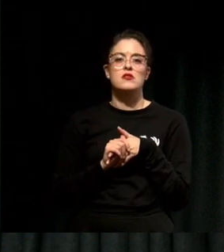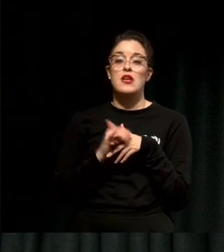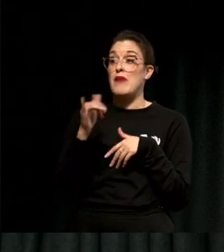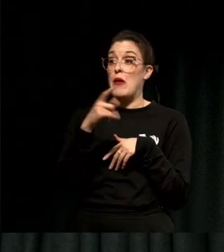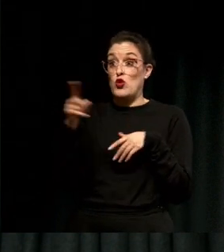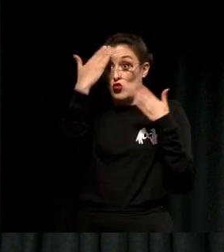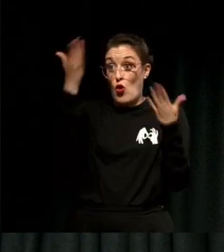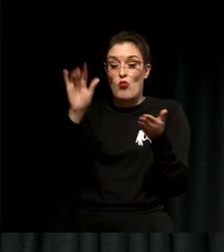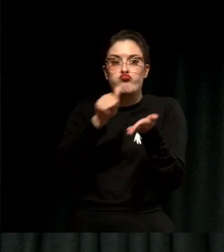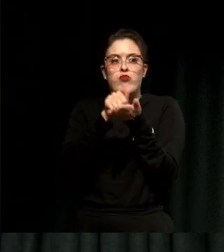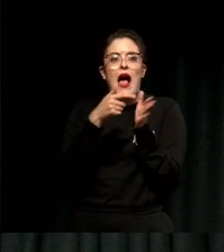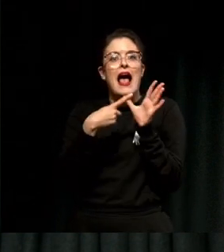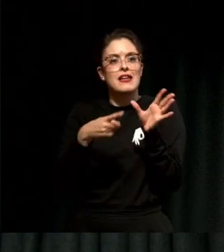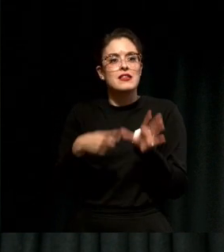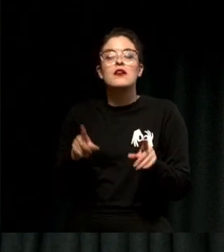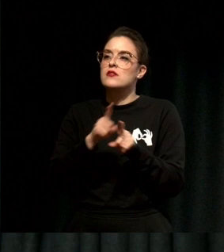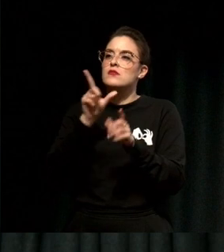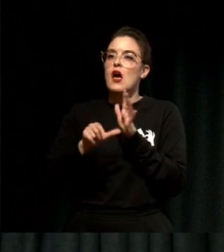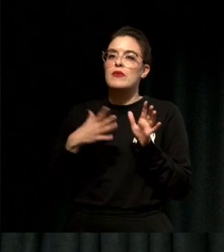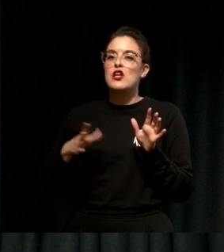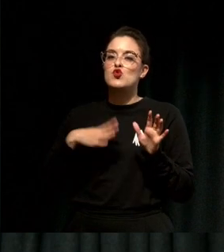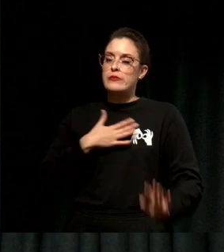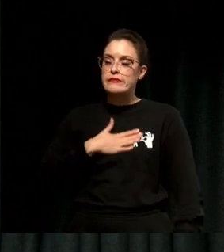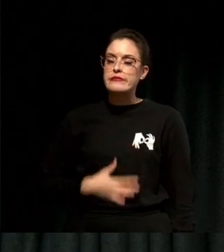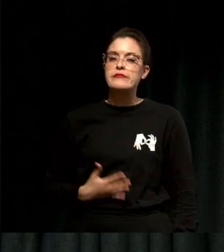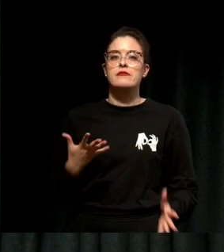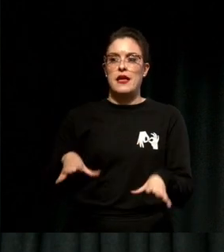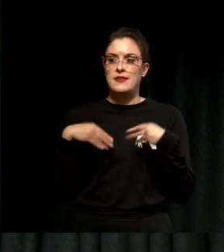looks like, it's about putting that forward because otherwise it blocks your flow of energy,